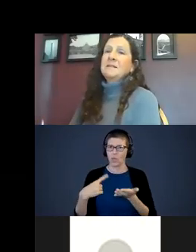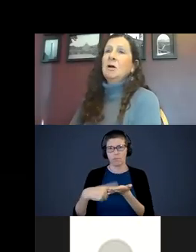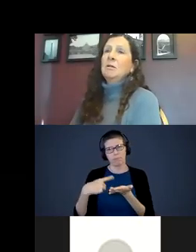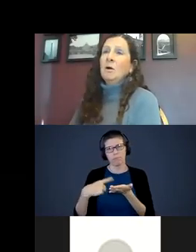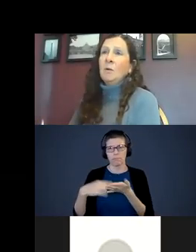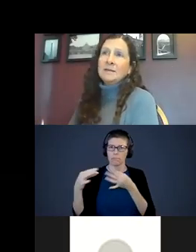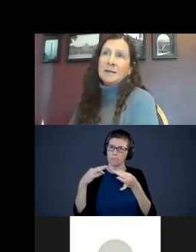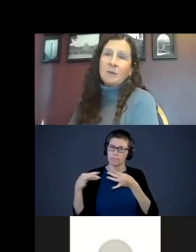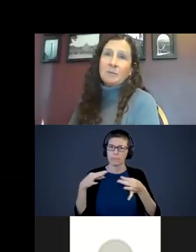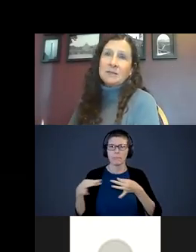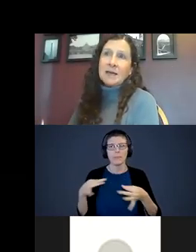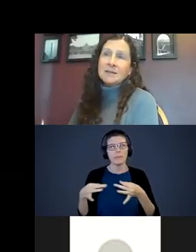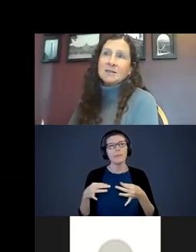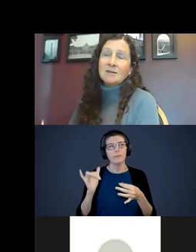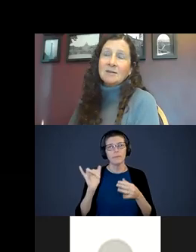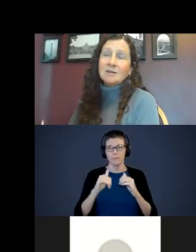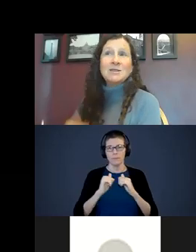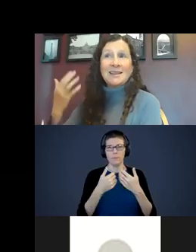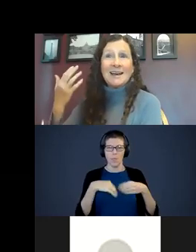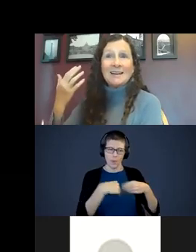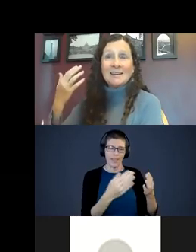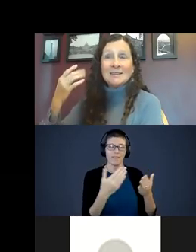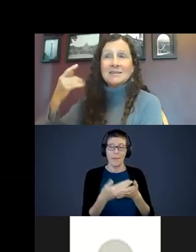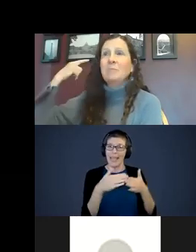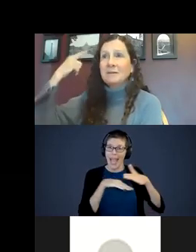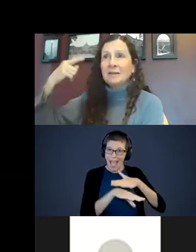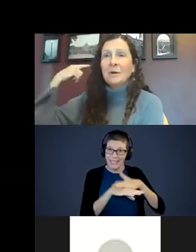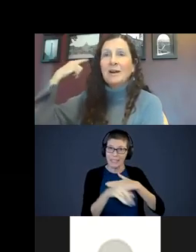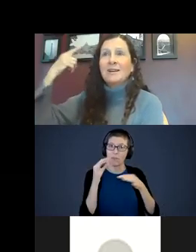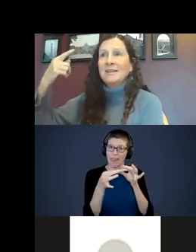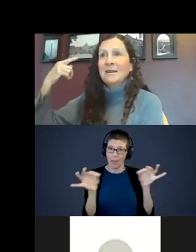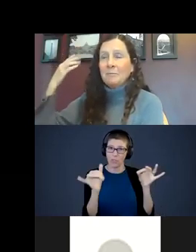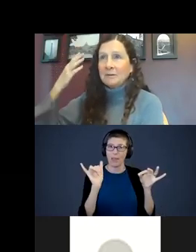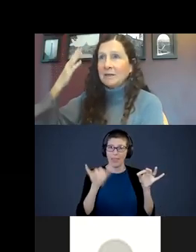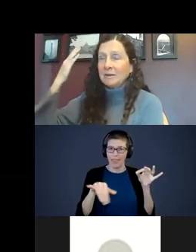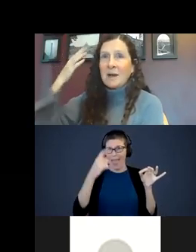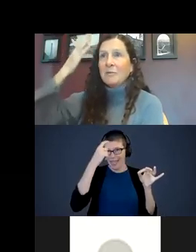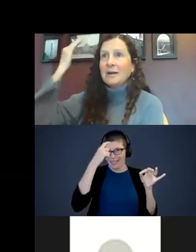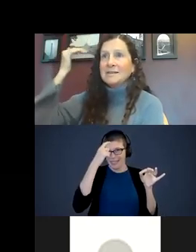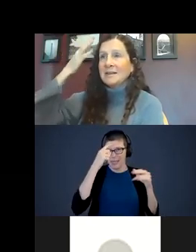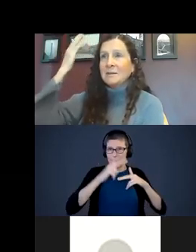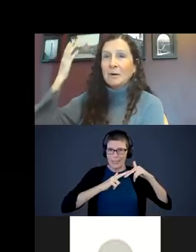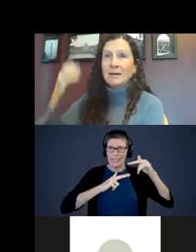all ways of giving baby access to language and that is building those pathways in the brain.